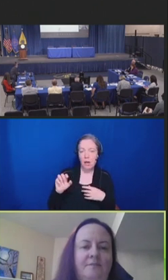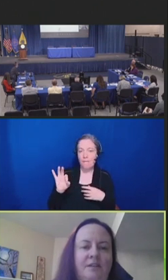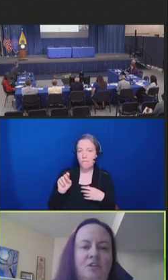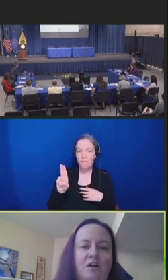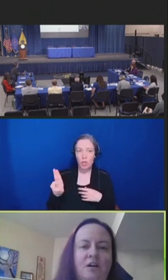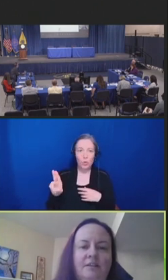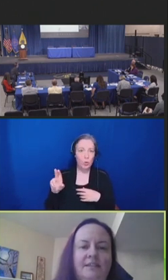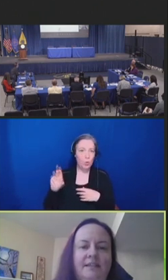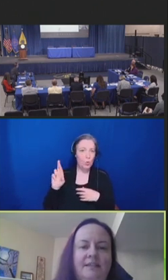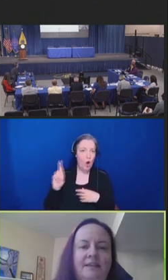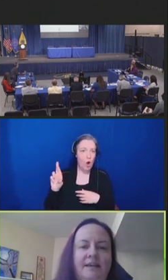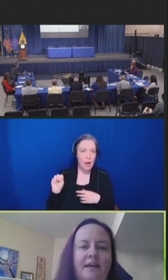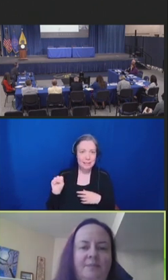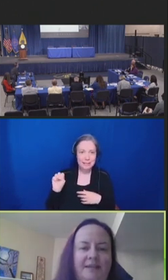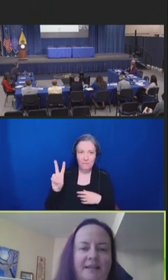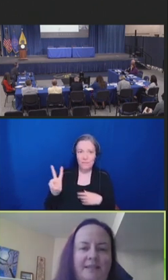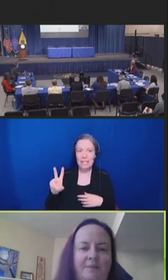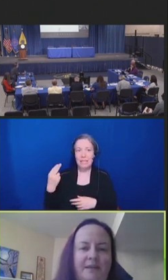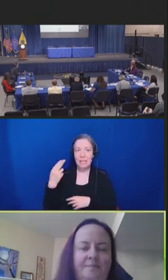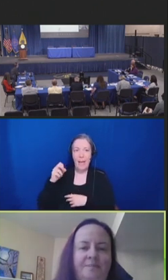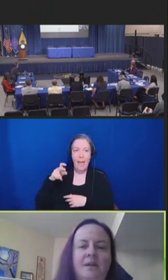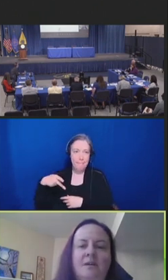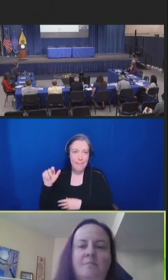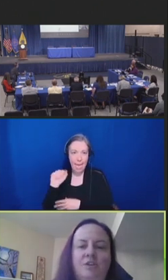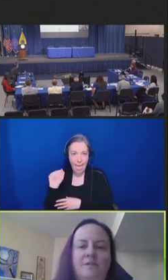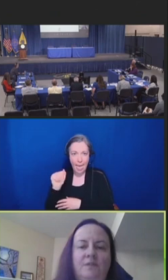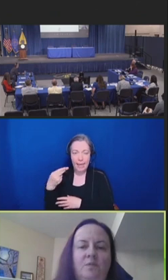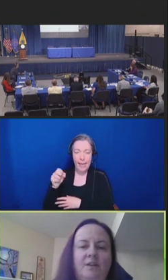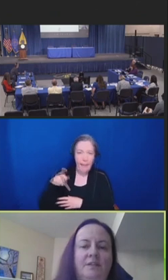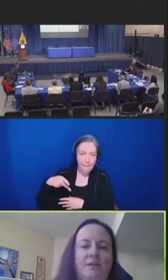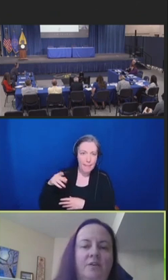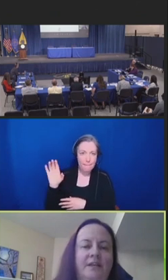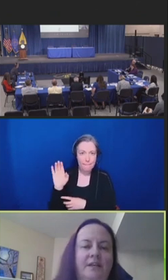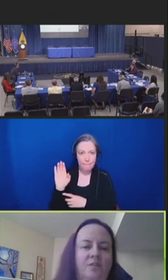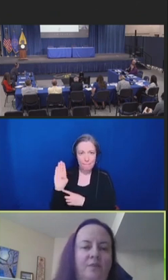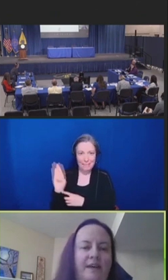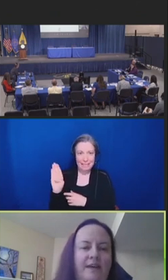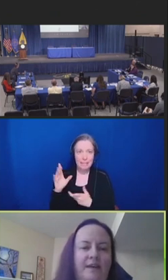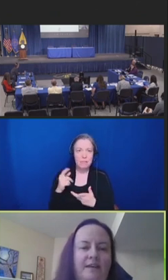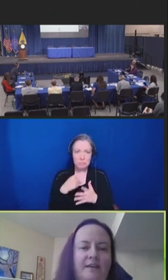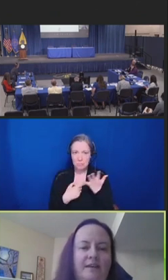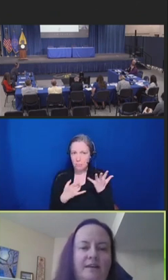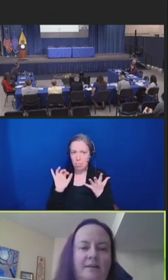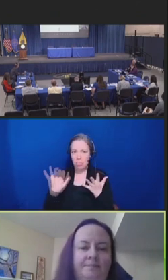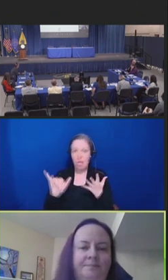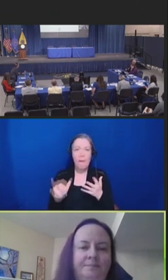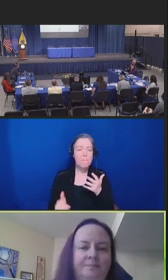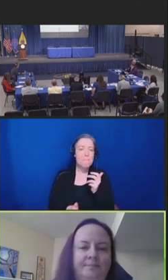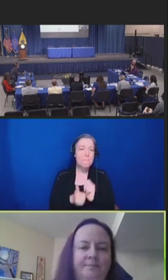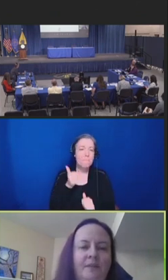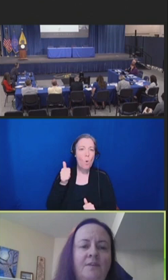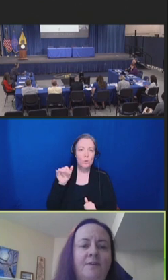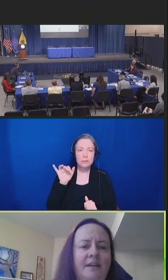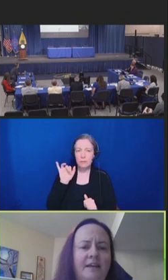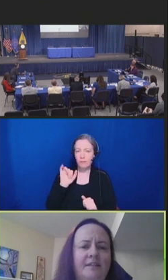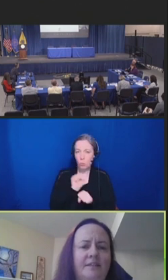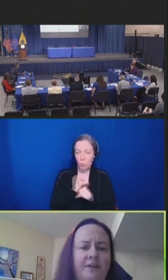meningococcal disease and Hepatitis B. Much of this work is already underway via NACI's